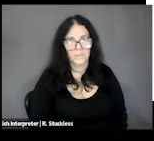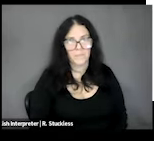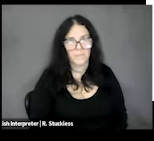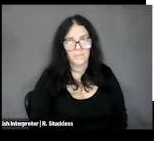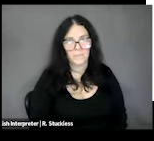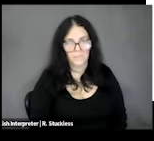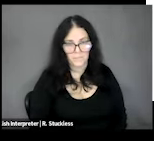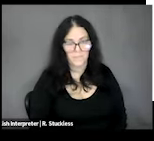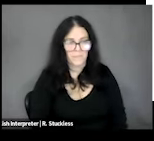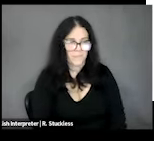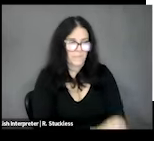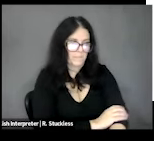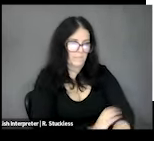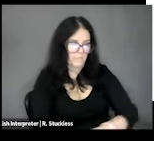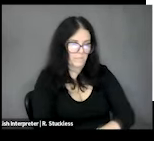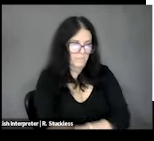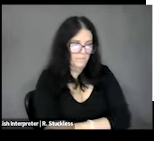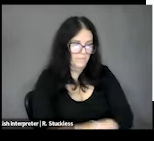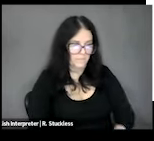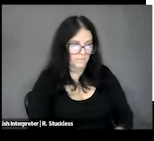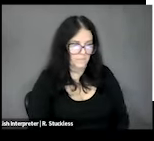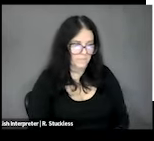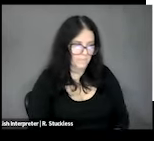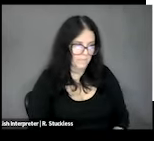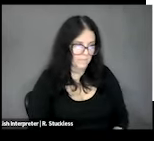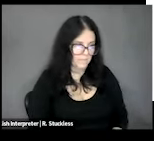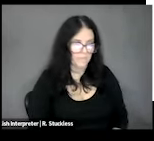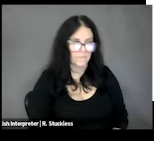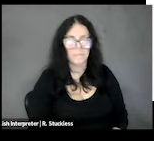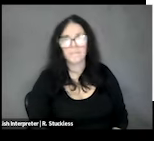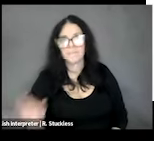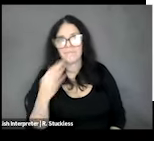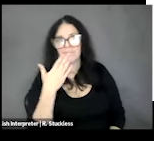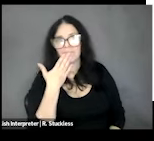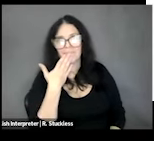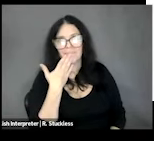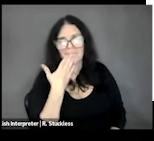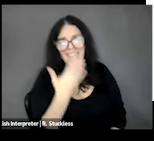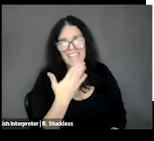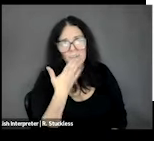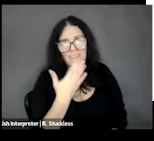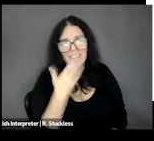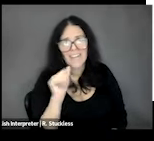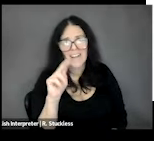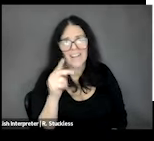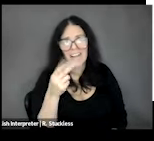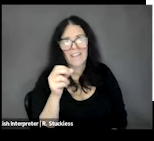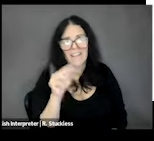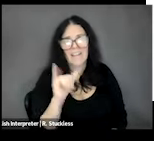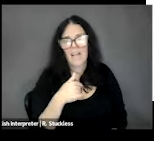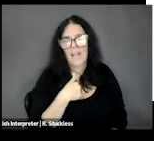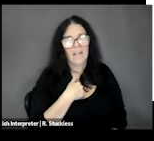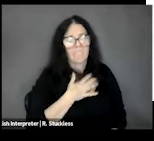you. DEVON: Thank you so much, Anthony. I am such a huge proponent